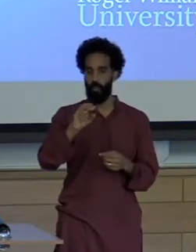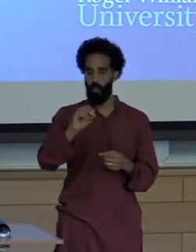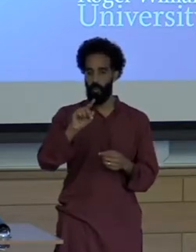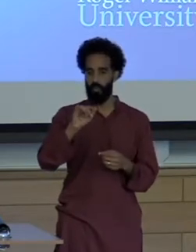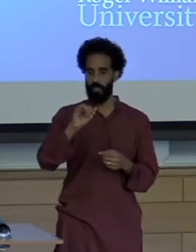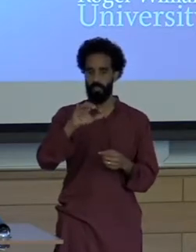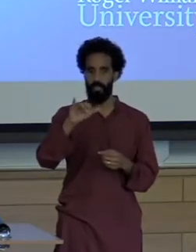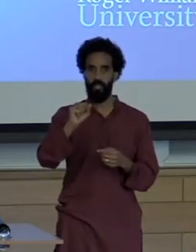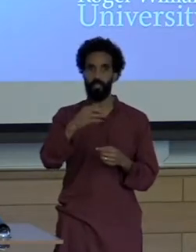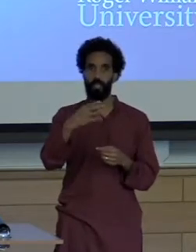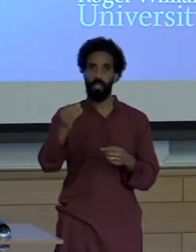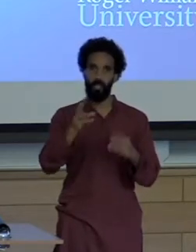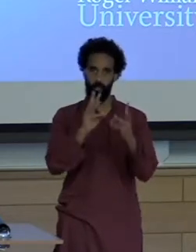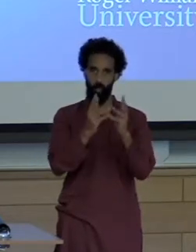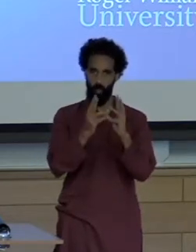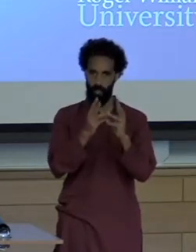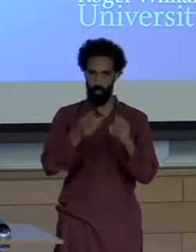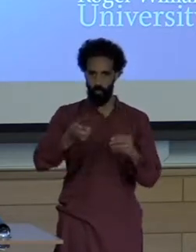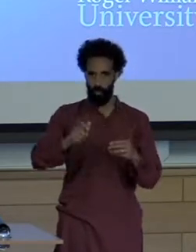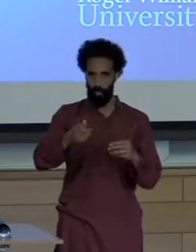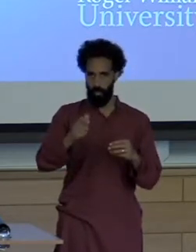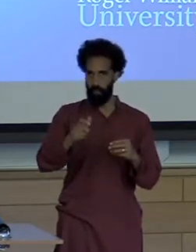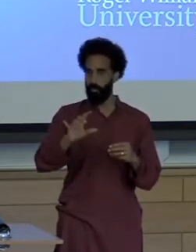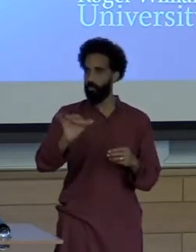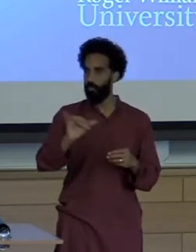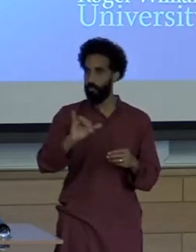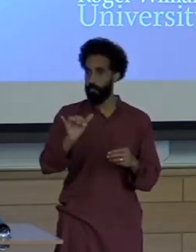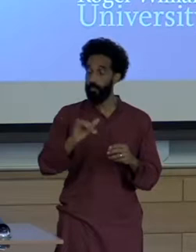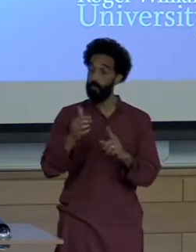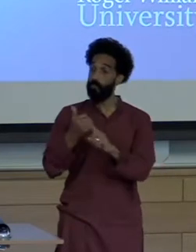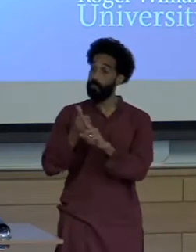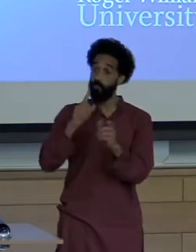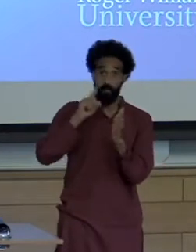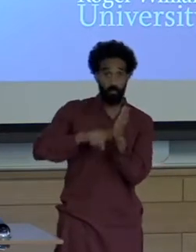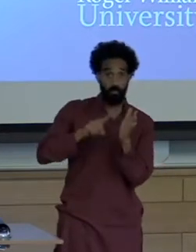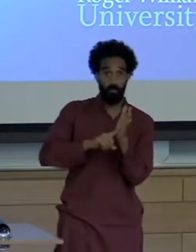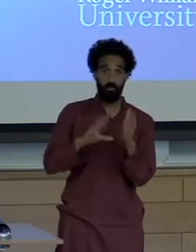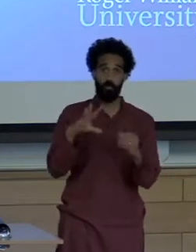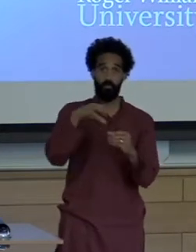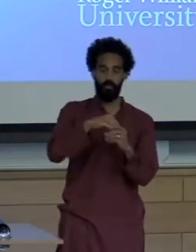her research focuses on environmental journalism and on information and communication